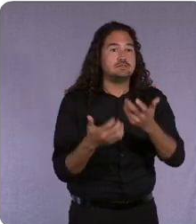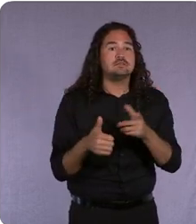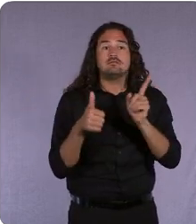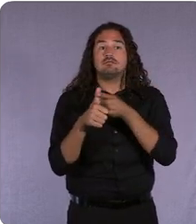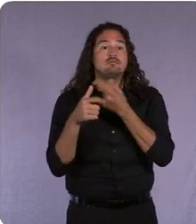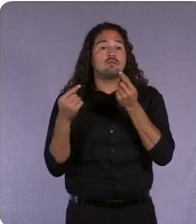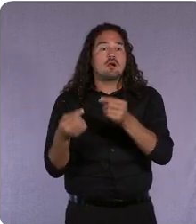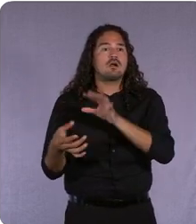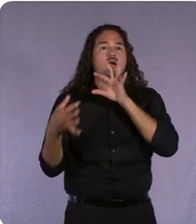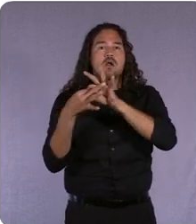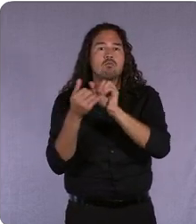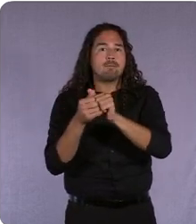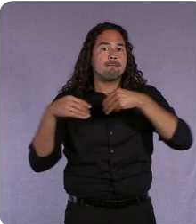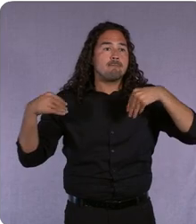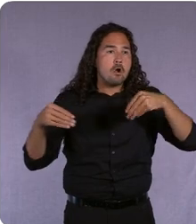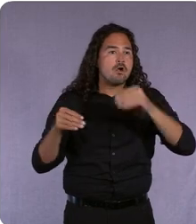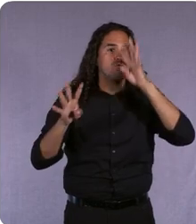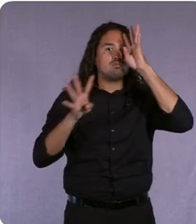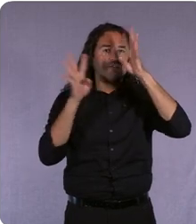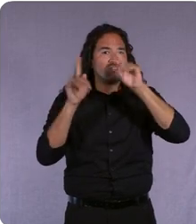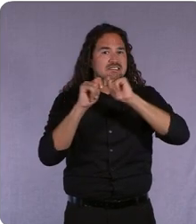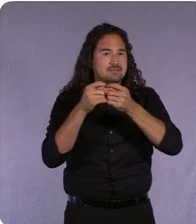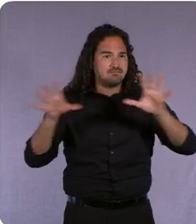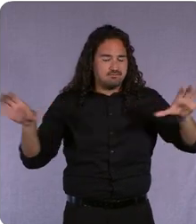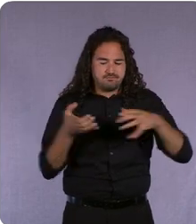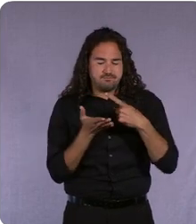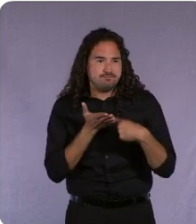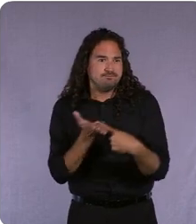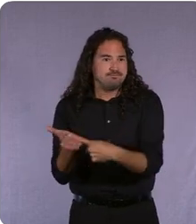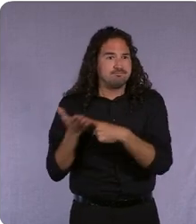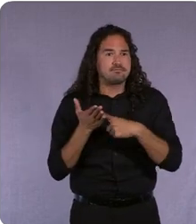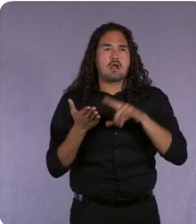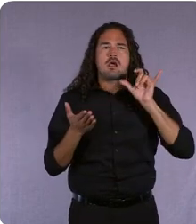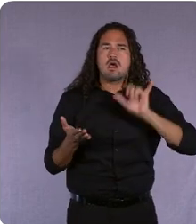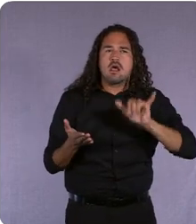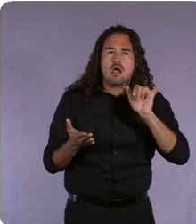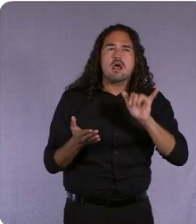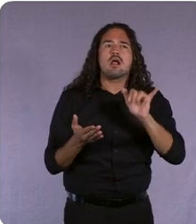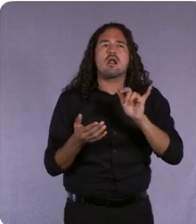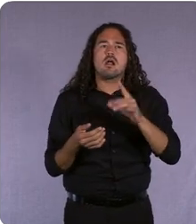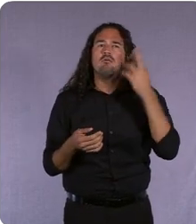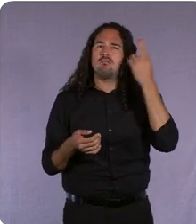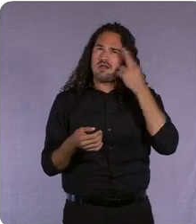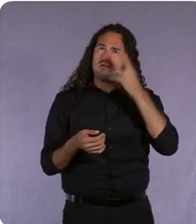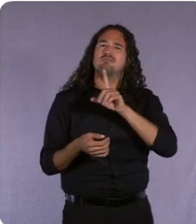optimize their messaging. So they pivoted and in less than a week they were testing new campaigns